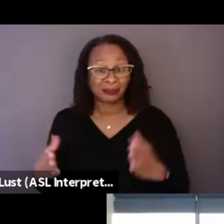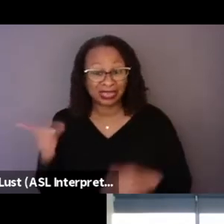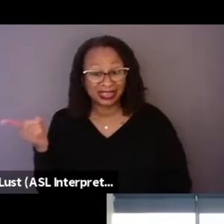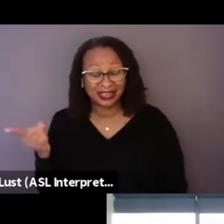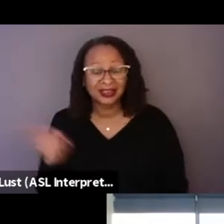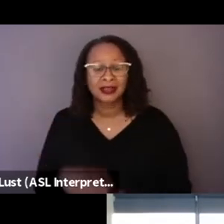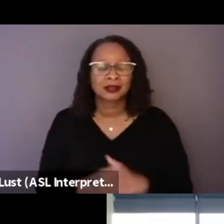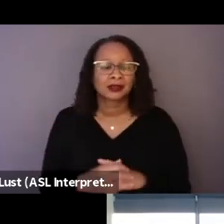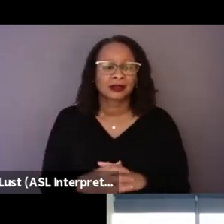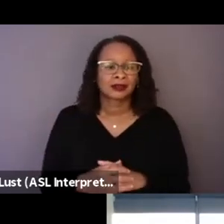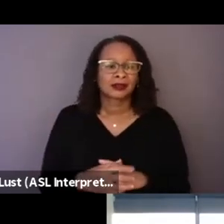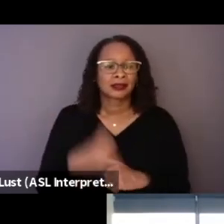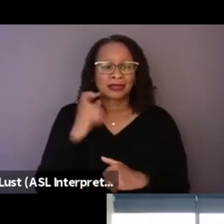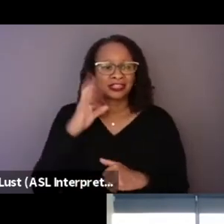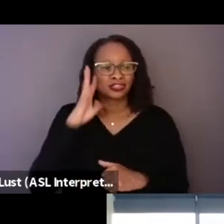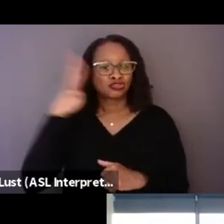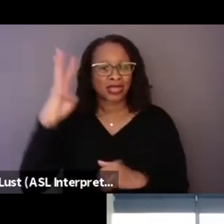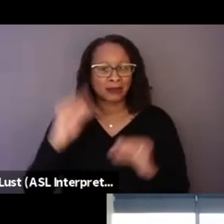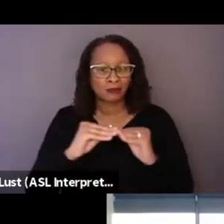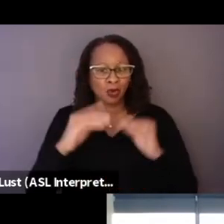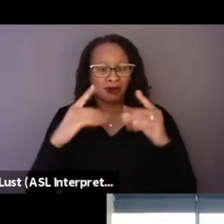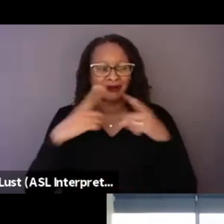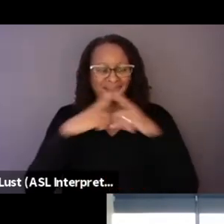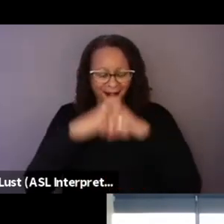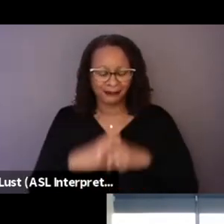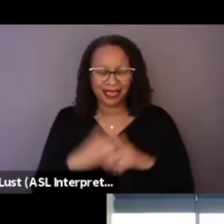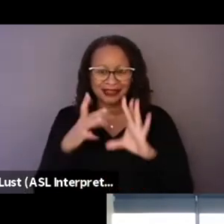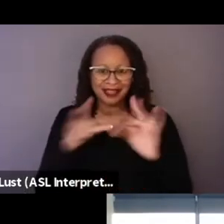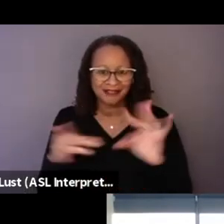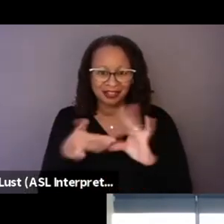just because they create more complex conversations that we need to have.